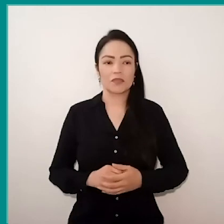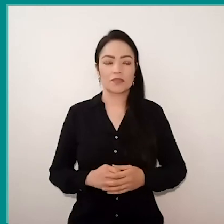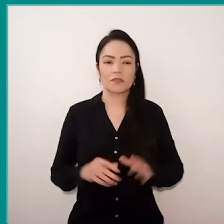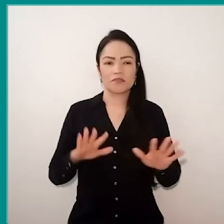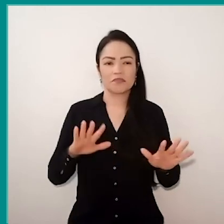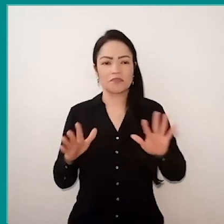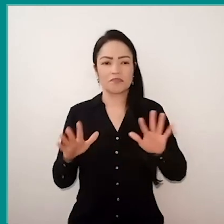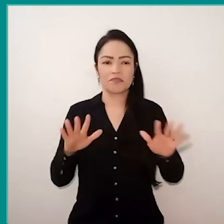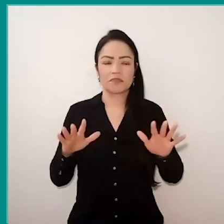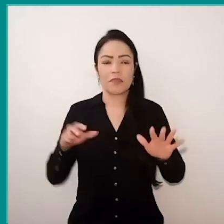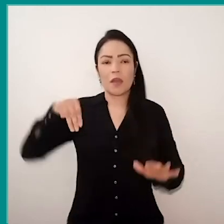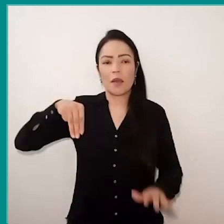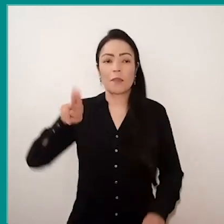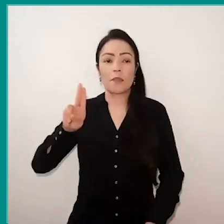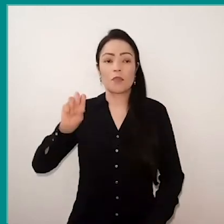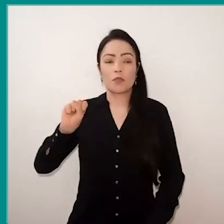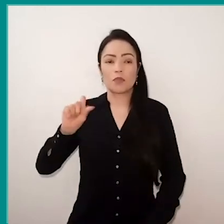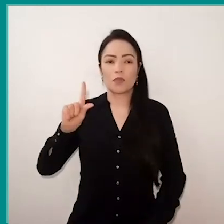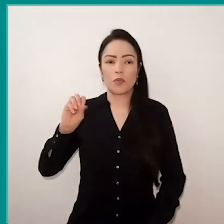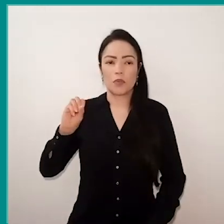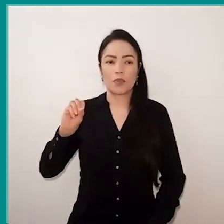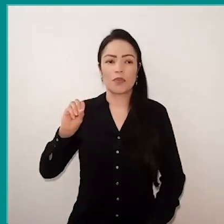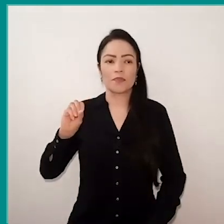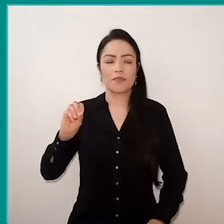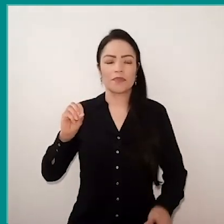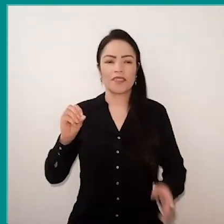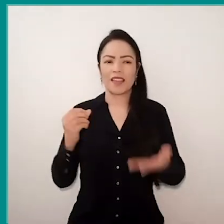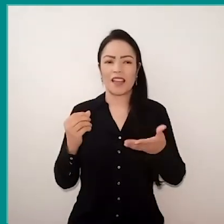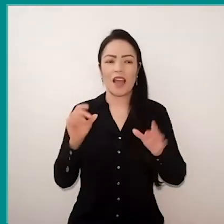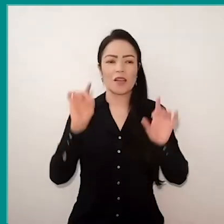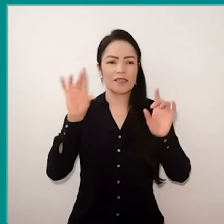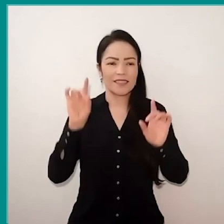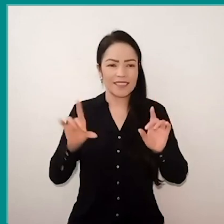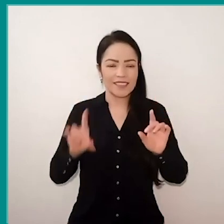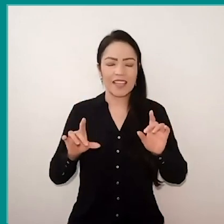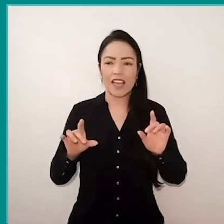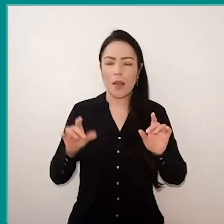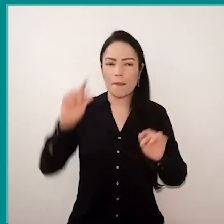moss, I don't know, which has details of leaves in black, brown and white.